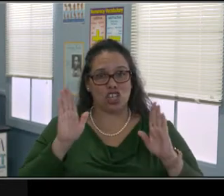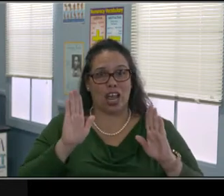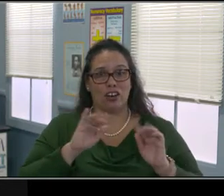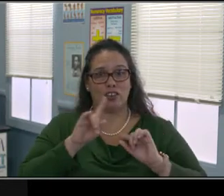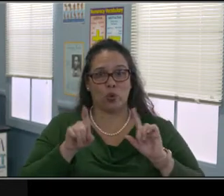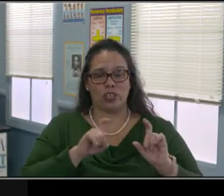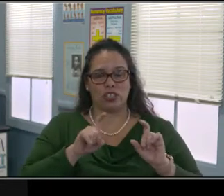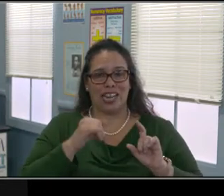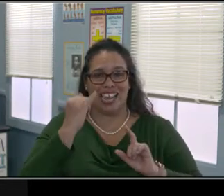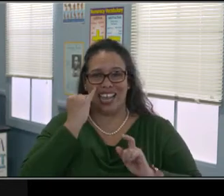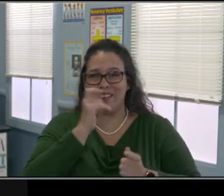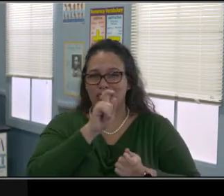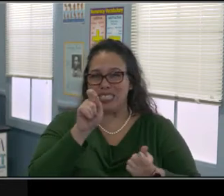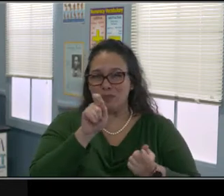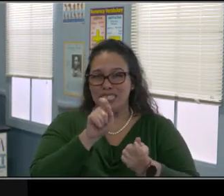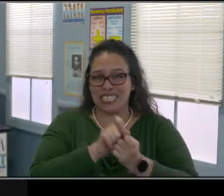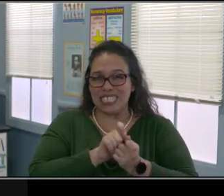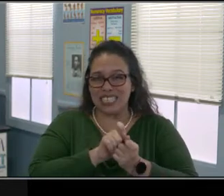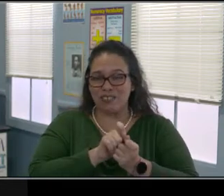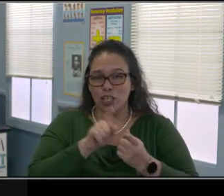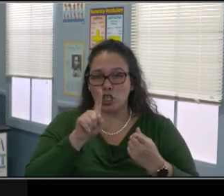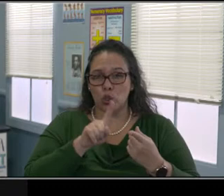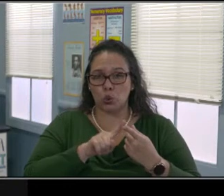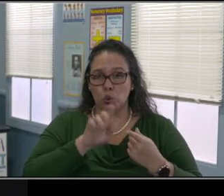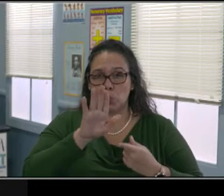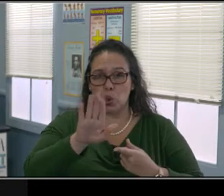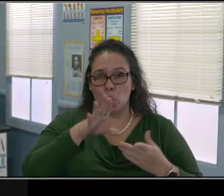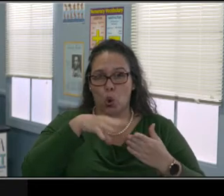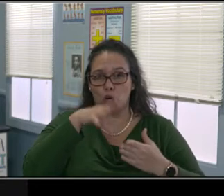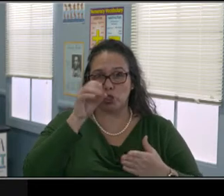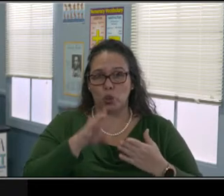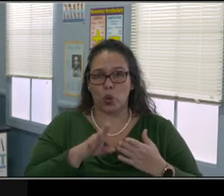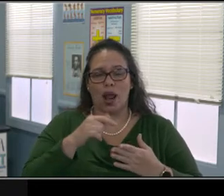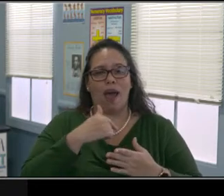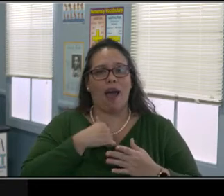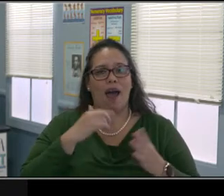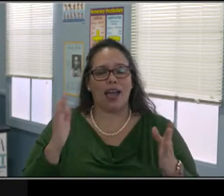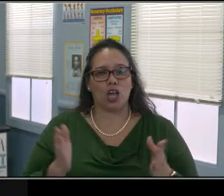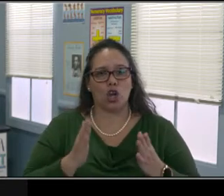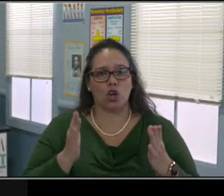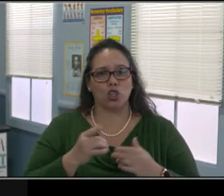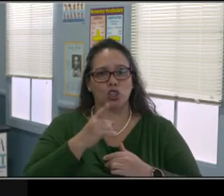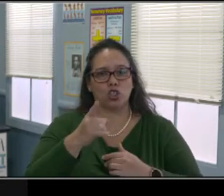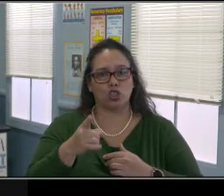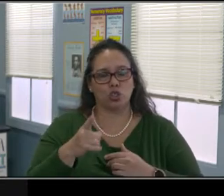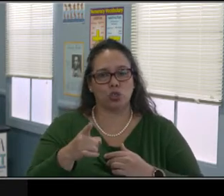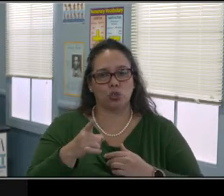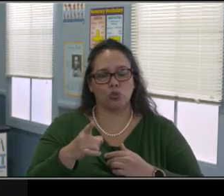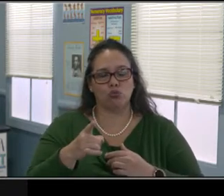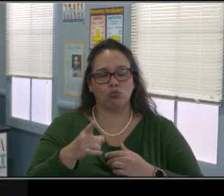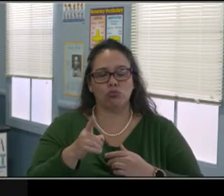So the plan for the IEP is specific to your child as well. So I'm gonna stop sharing